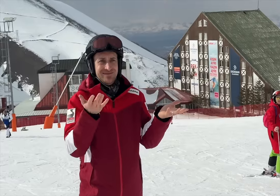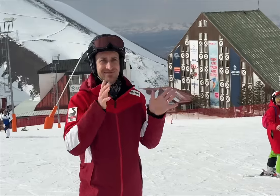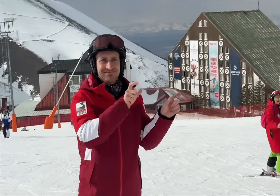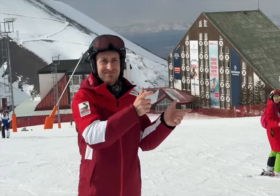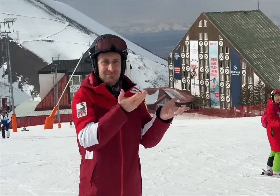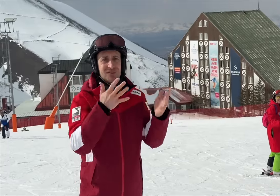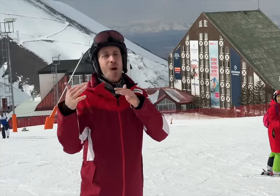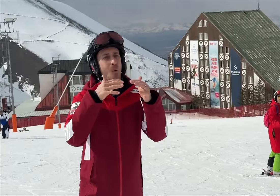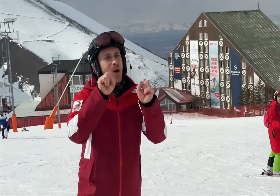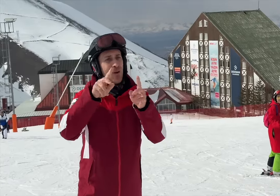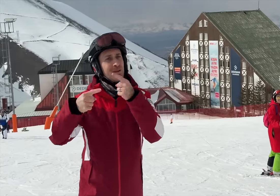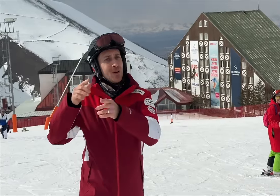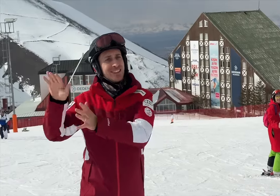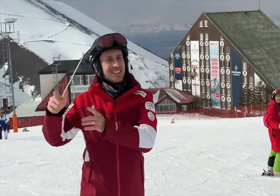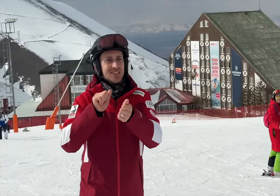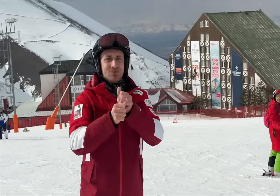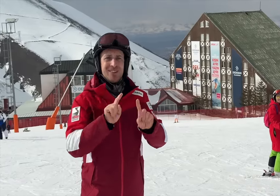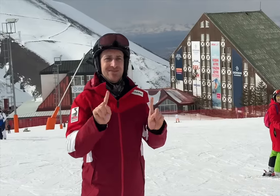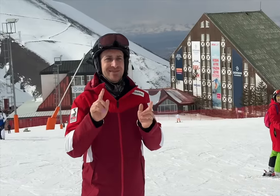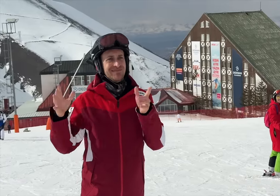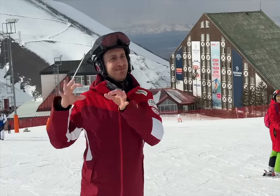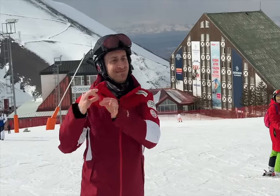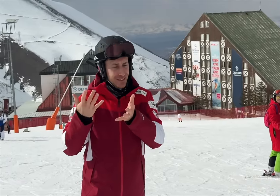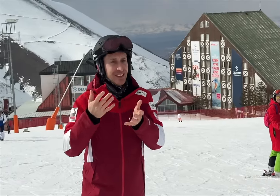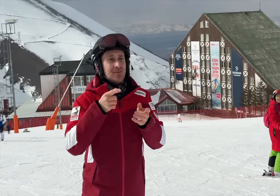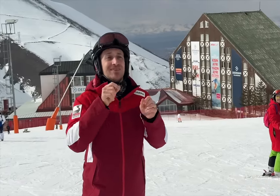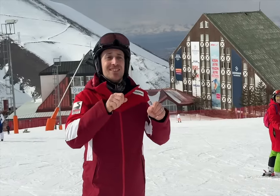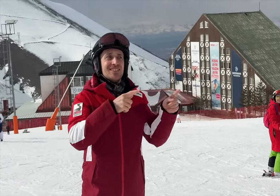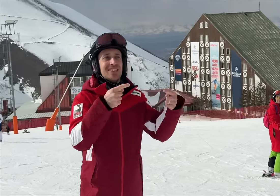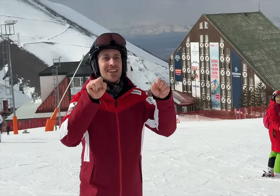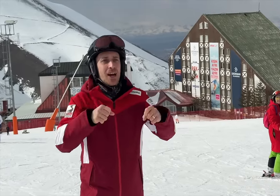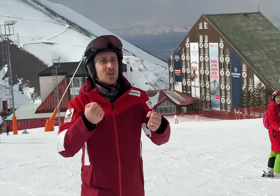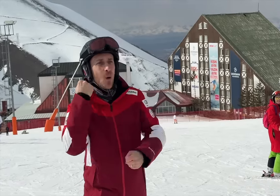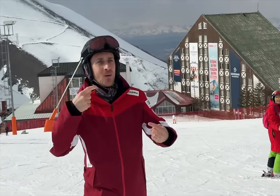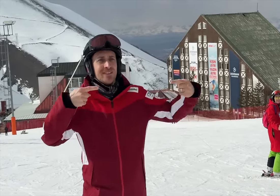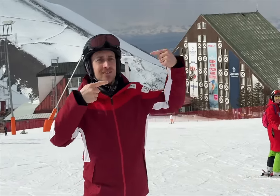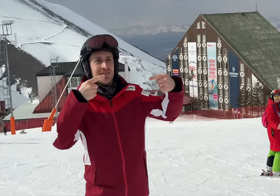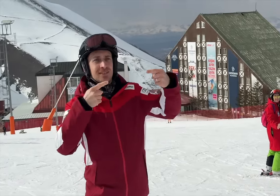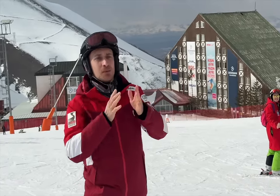Why ban them? Wars (politics) and sports should be separate. With their presence, there would be real competition which